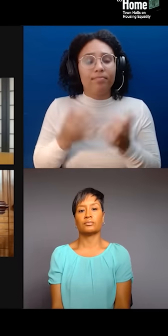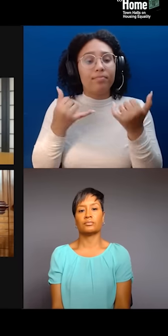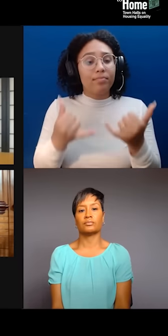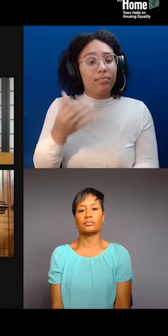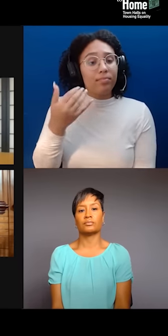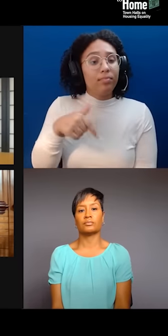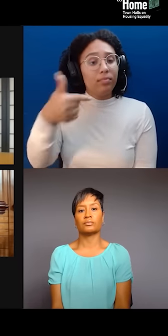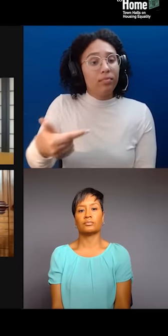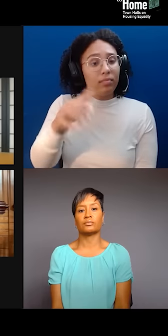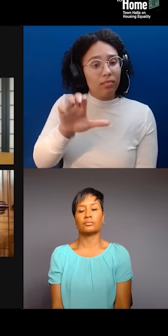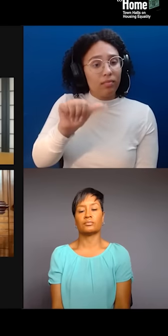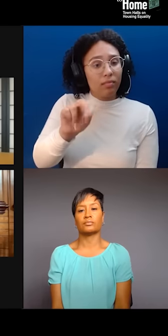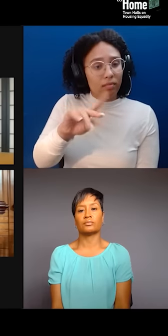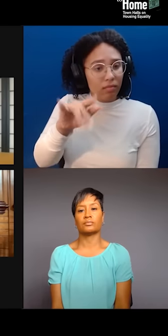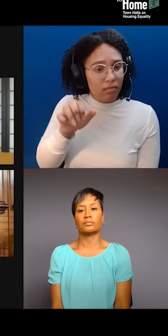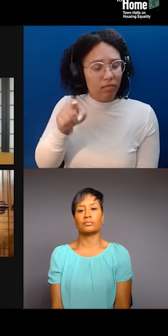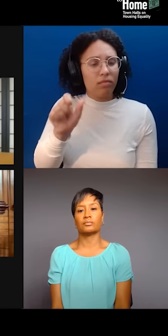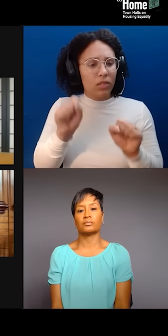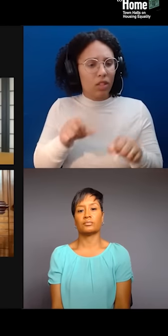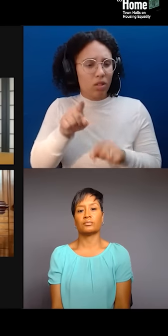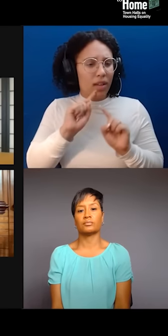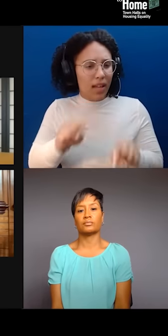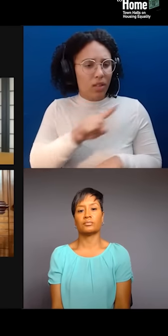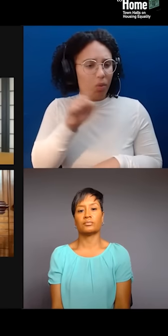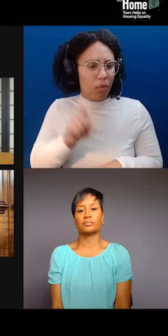and why they should feel... Why you feel they should be engaged in that.